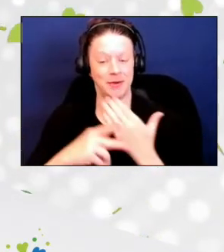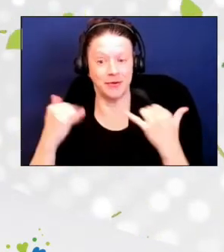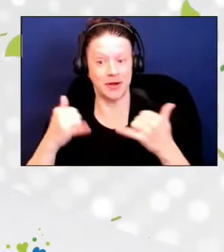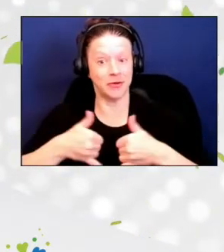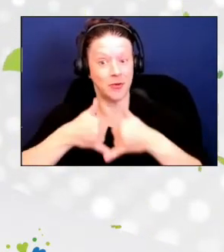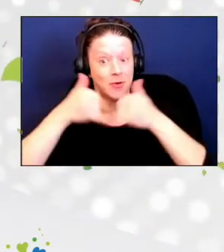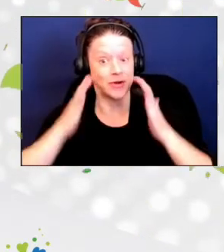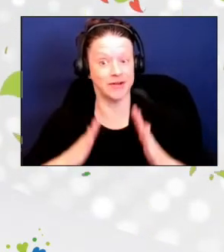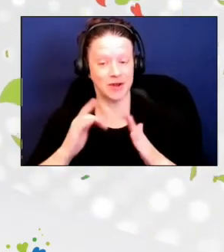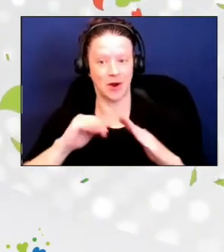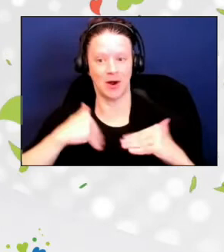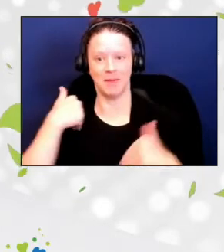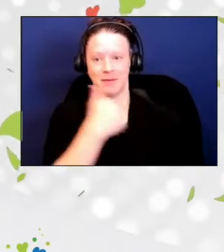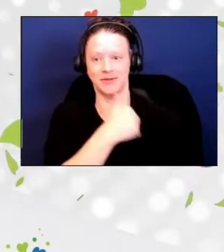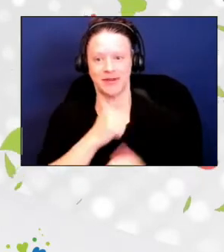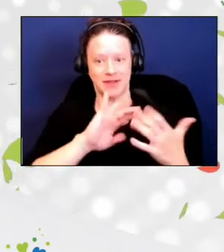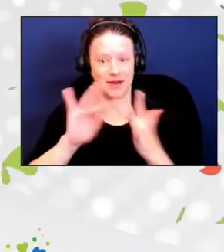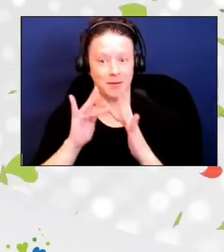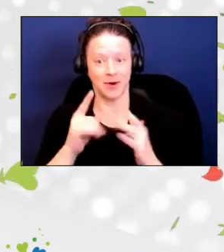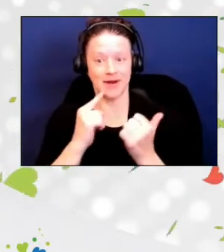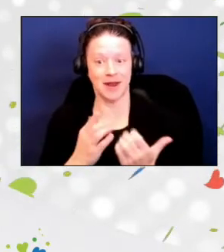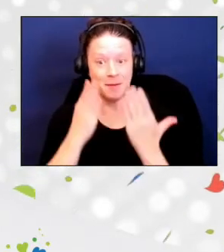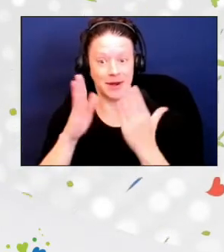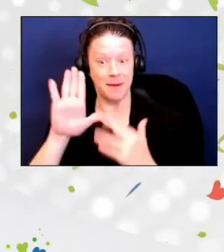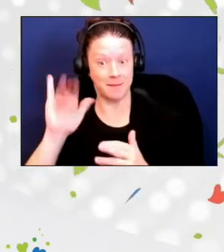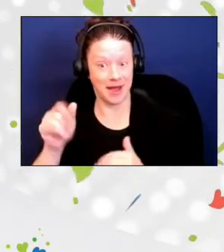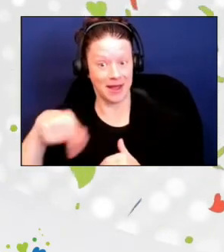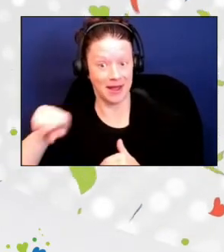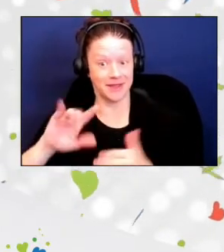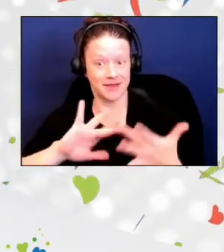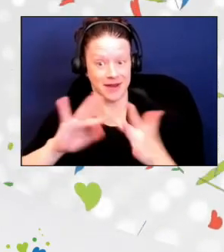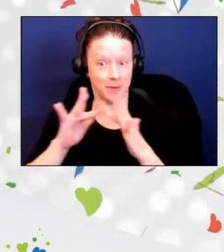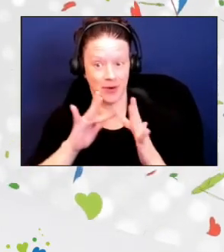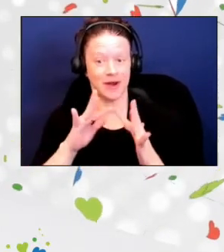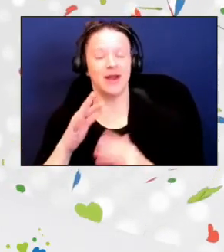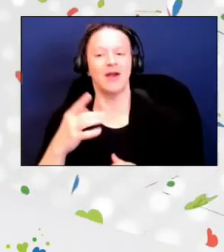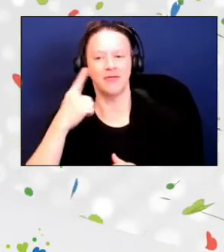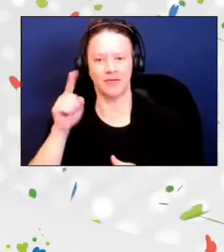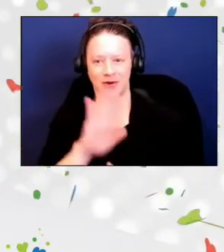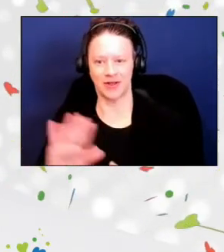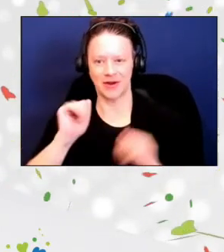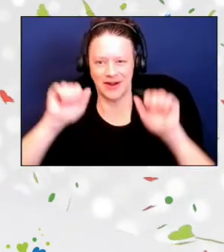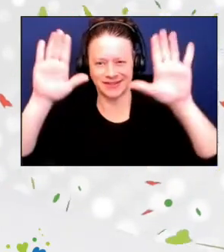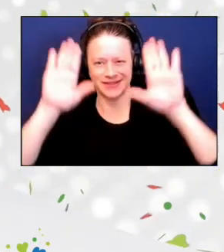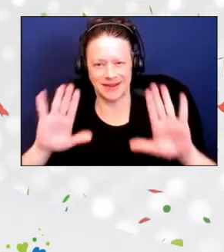nominated by the network for their outstanding contributions to the Senior Nutrition Program.